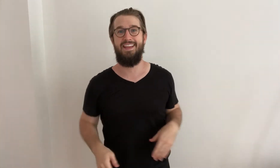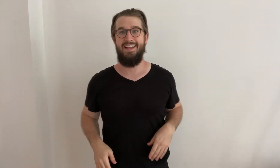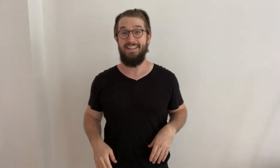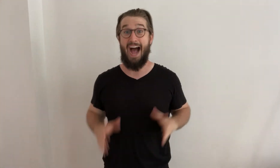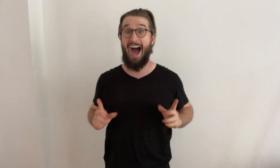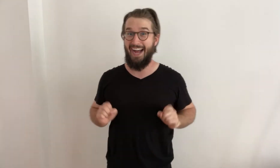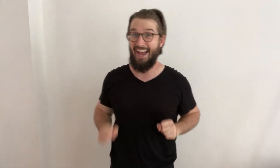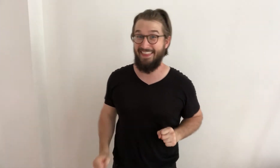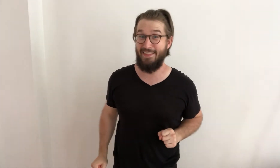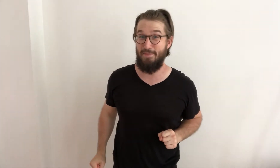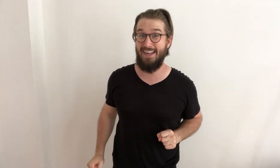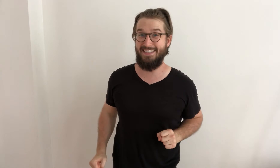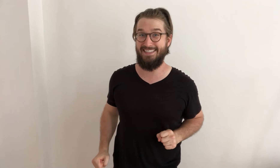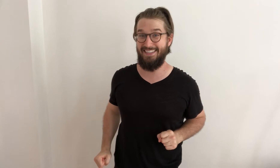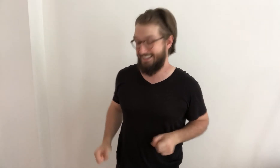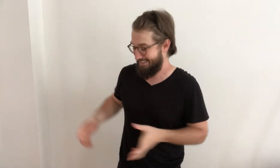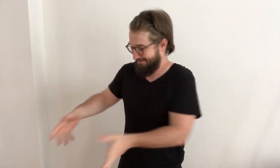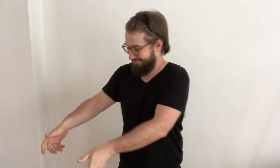Ah, I think the pasta's done!